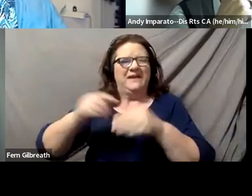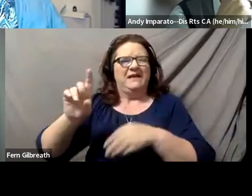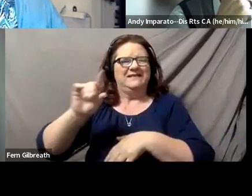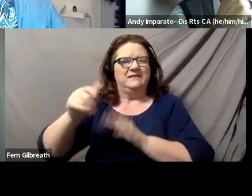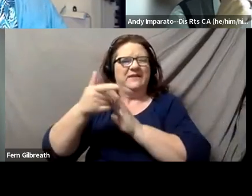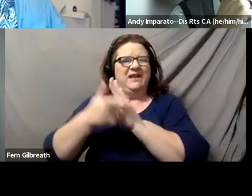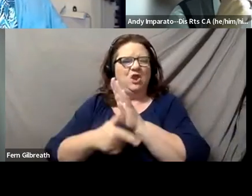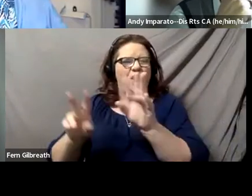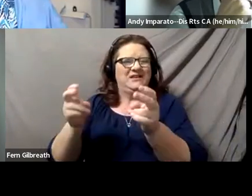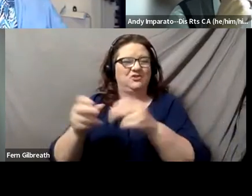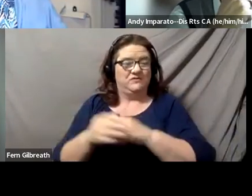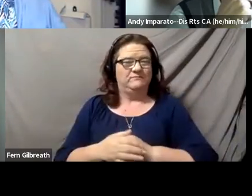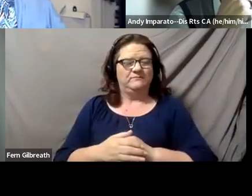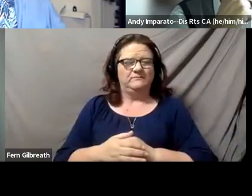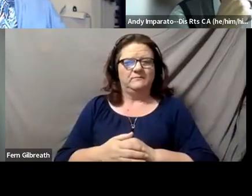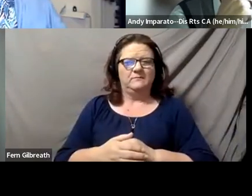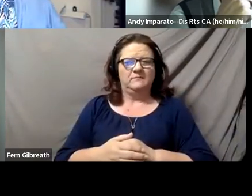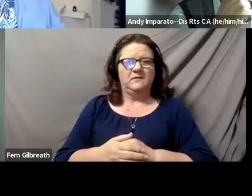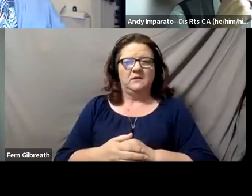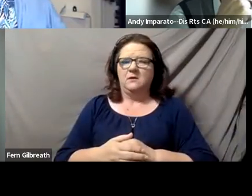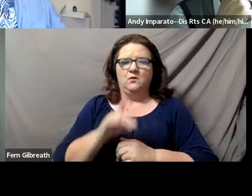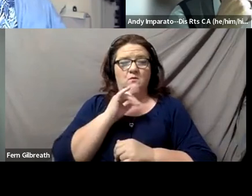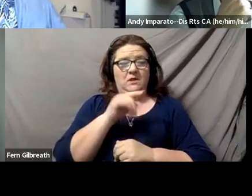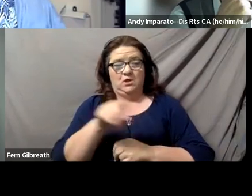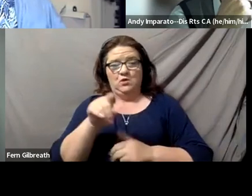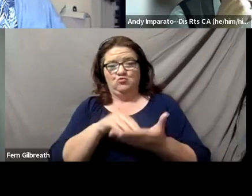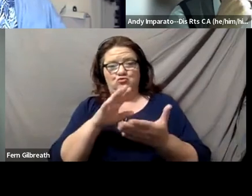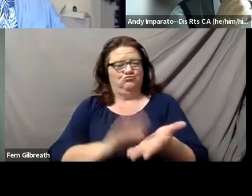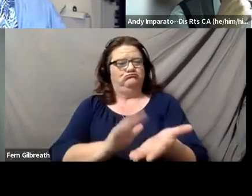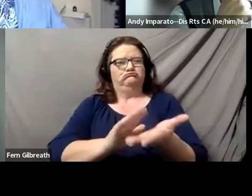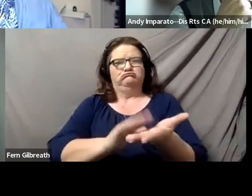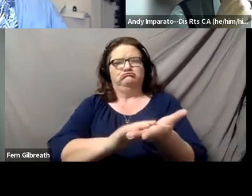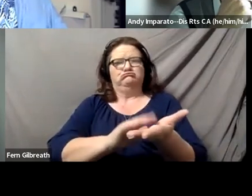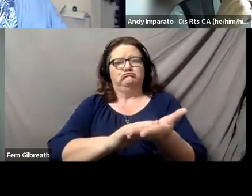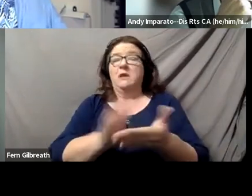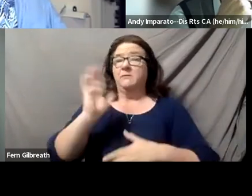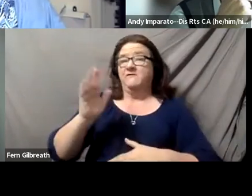which I give them tremendous kudos for. That's not something that I had available to me